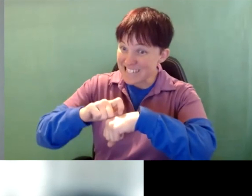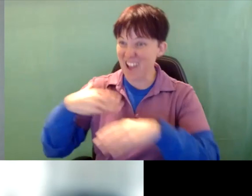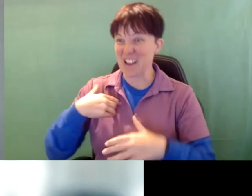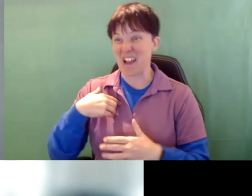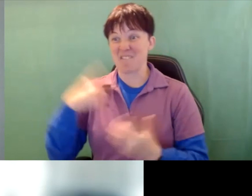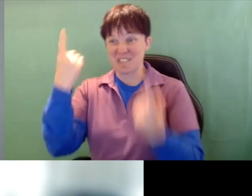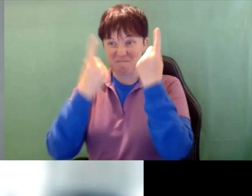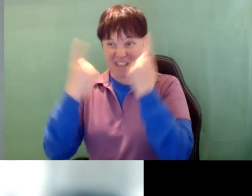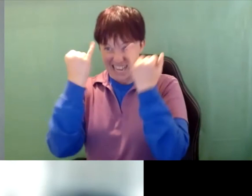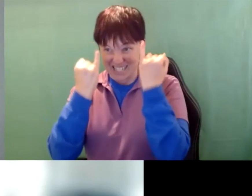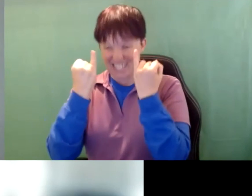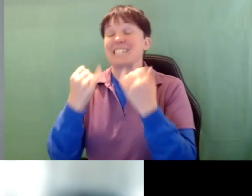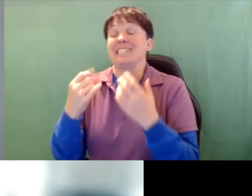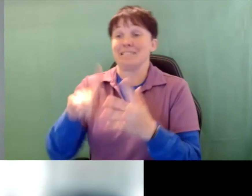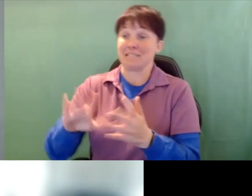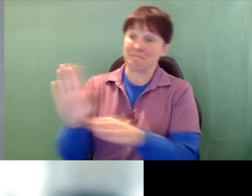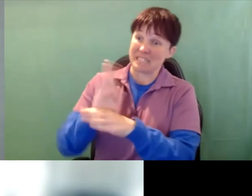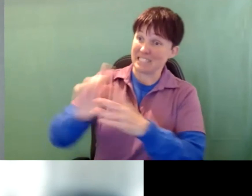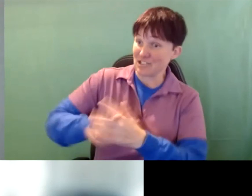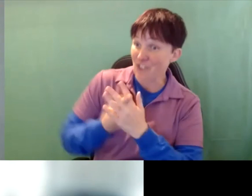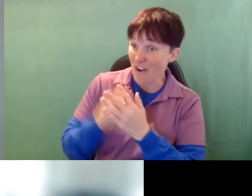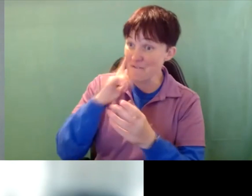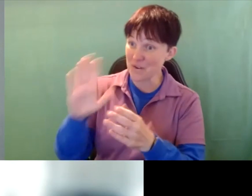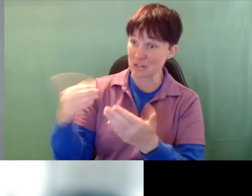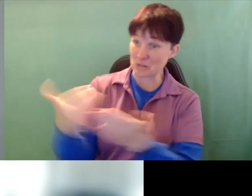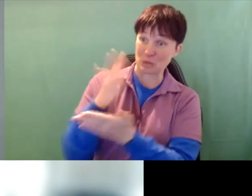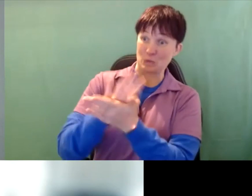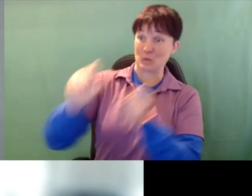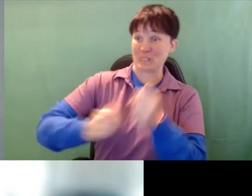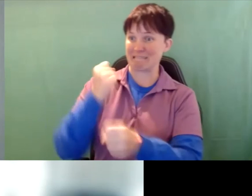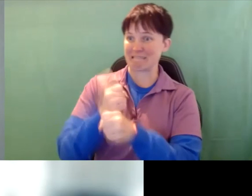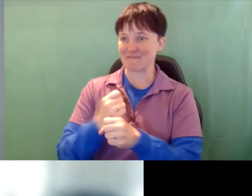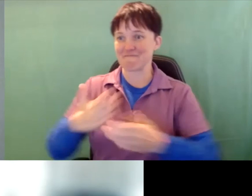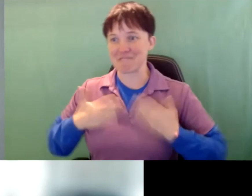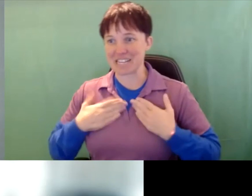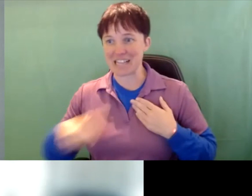is a very busy start to a new school year. We were very glad that you were able to log